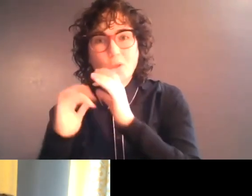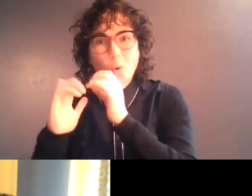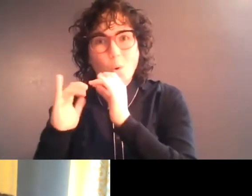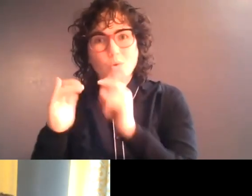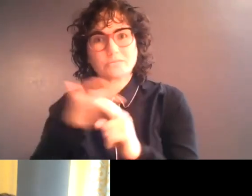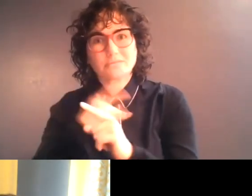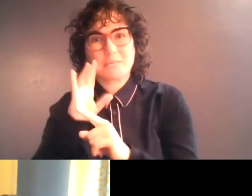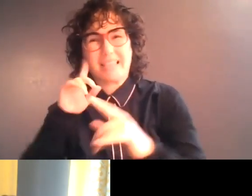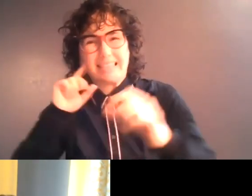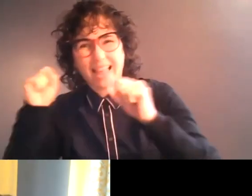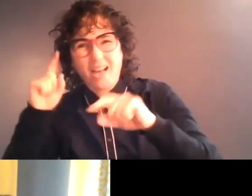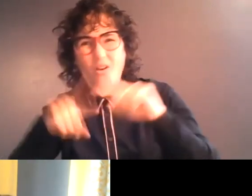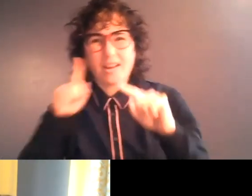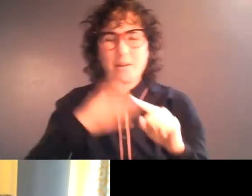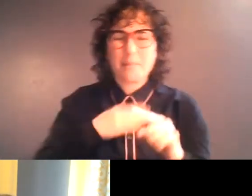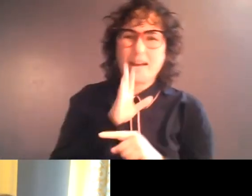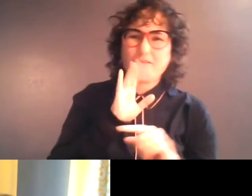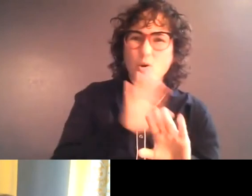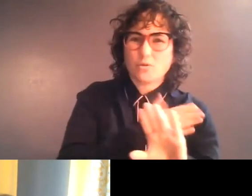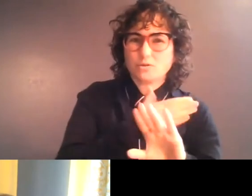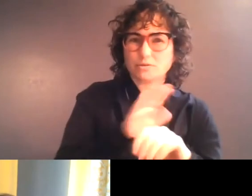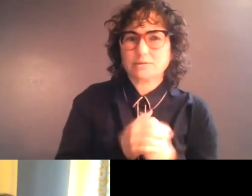my vocals! >> CASSANDRA: Rudak raises his voice on the